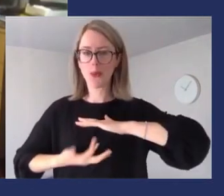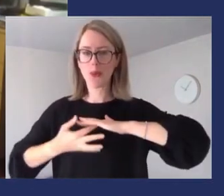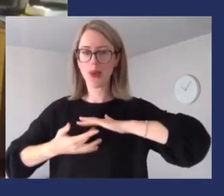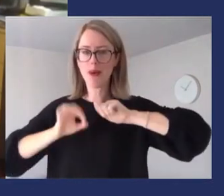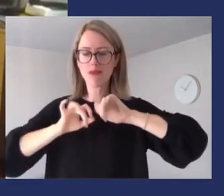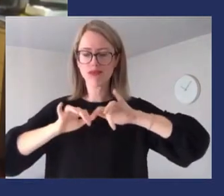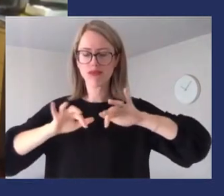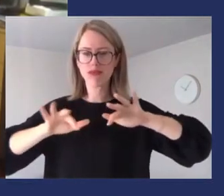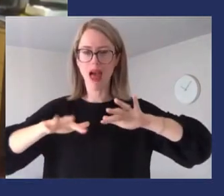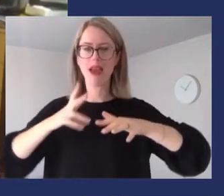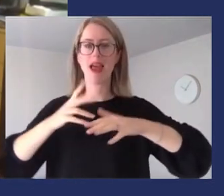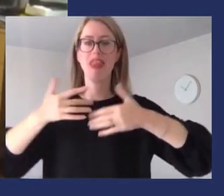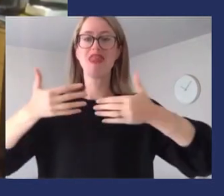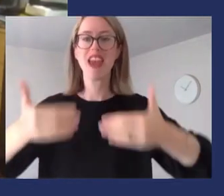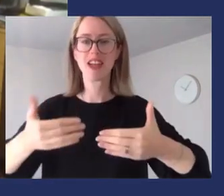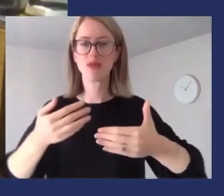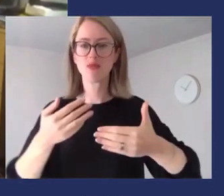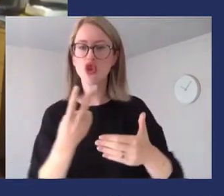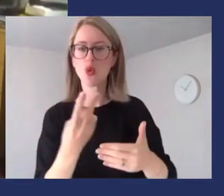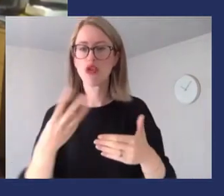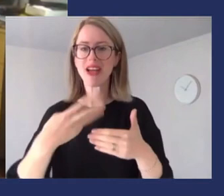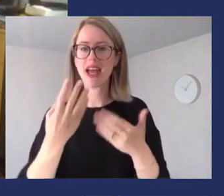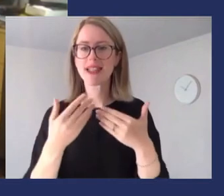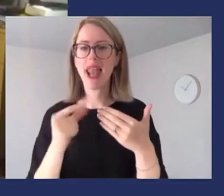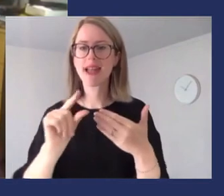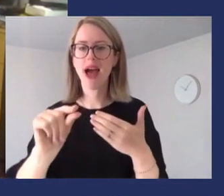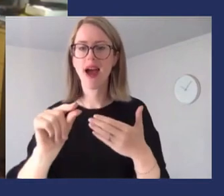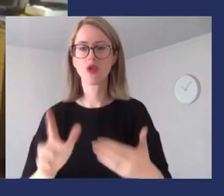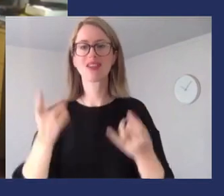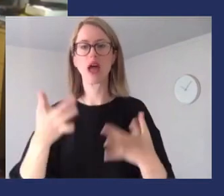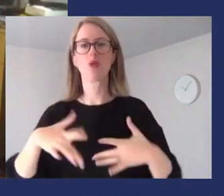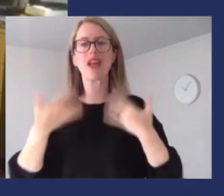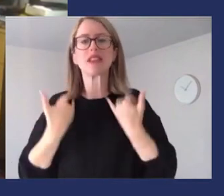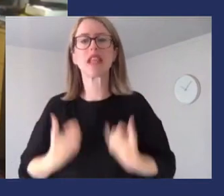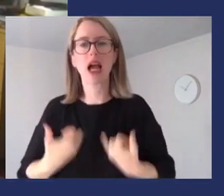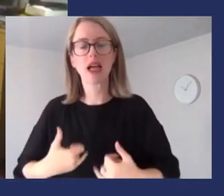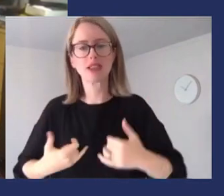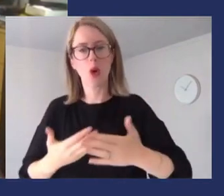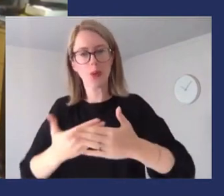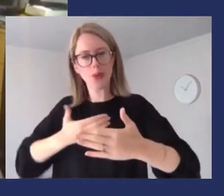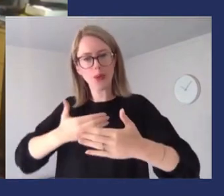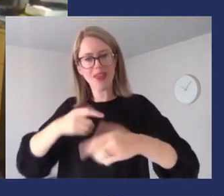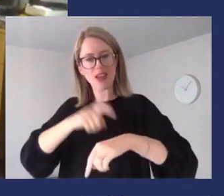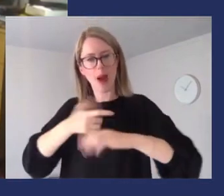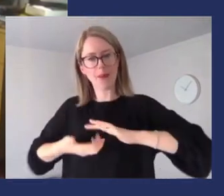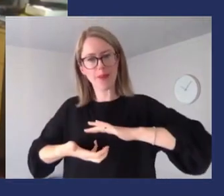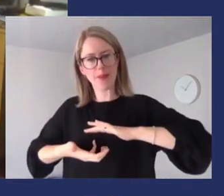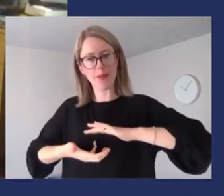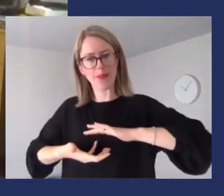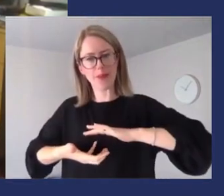concern with people saying ‘I have ways of treating it’. They won’t stop transmission